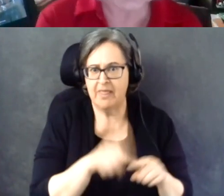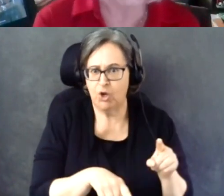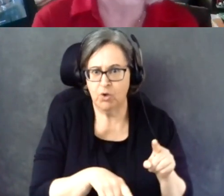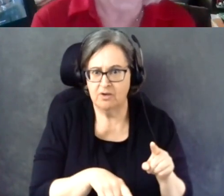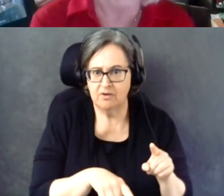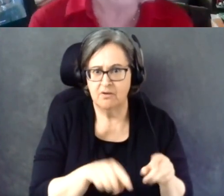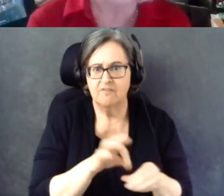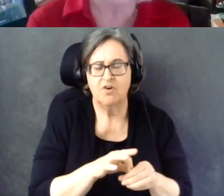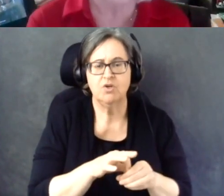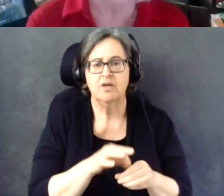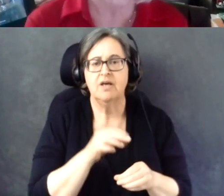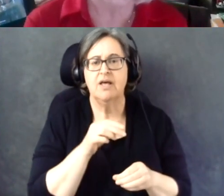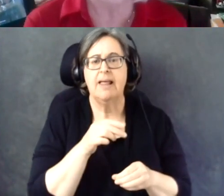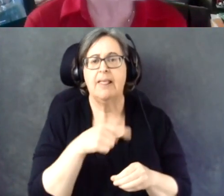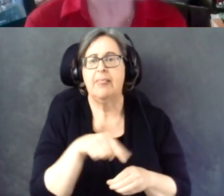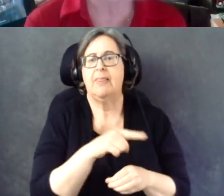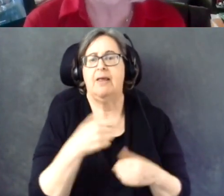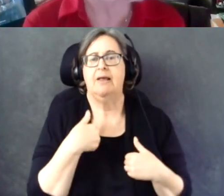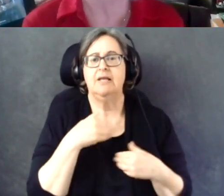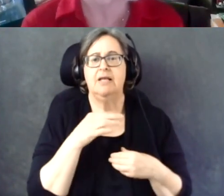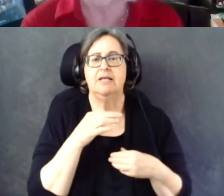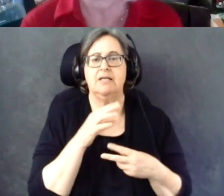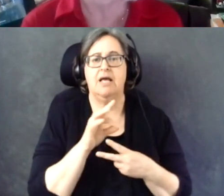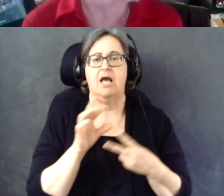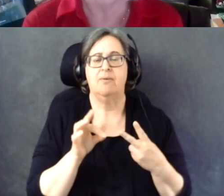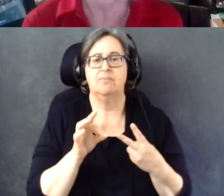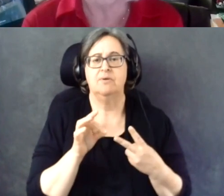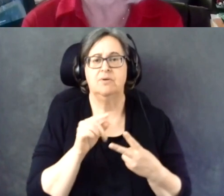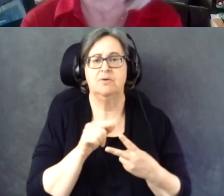They had an option to select that.